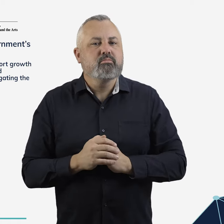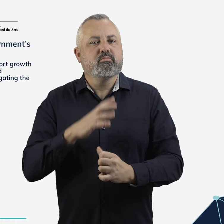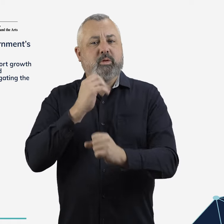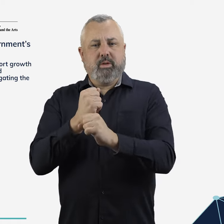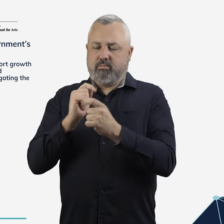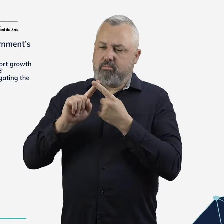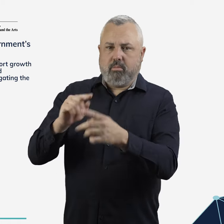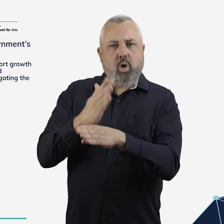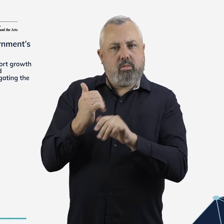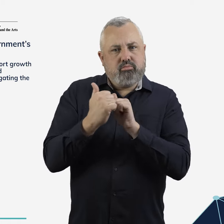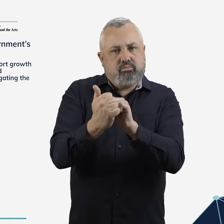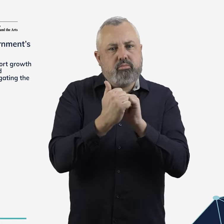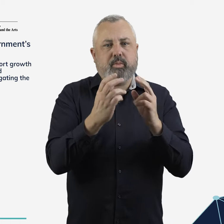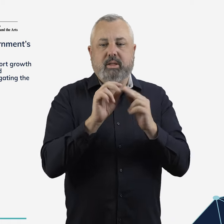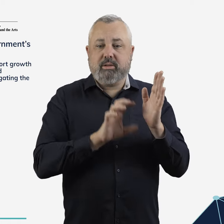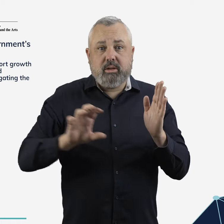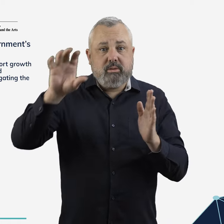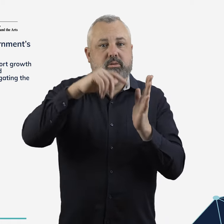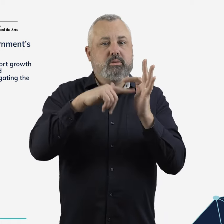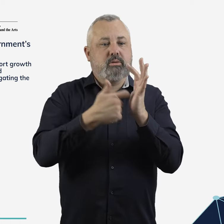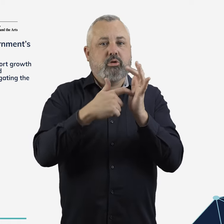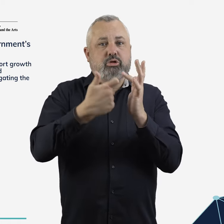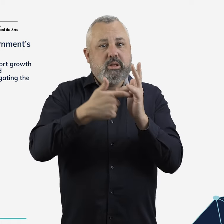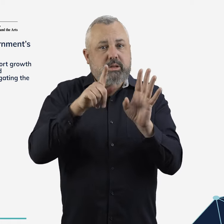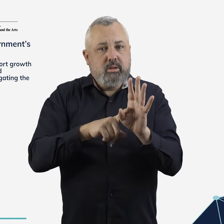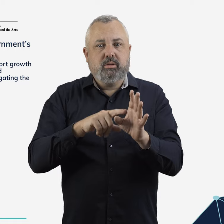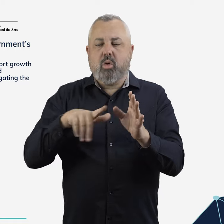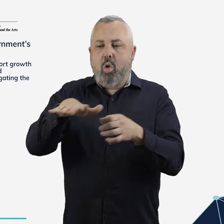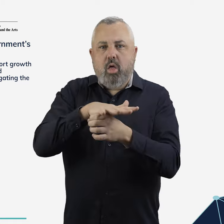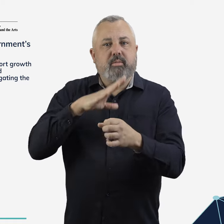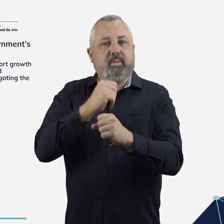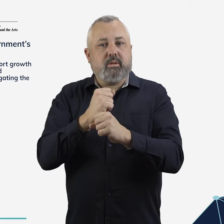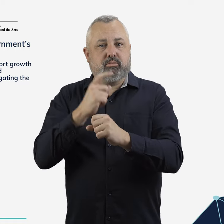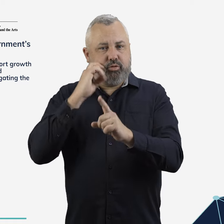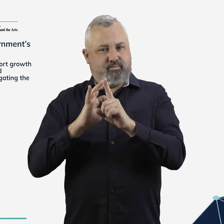The government will continue to work with state, territory and local governments to encourage